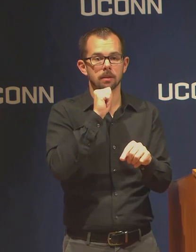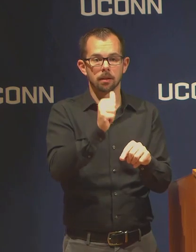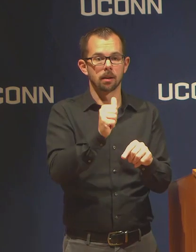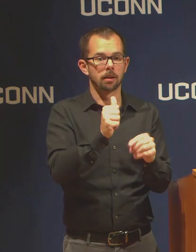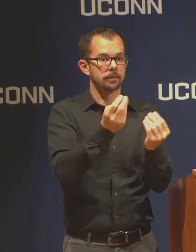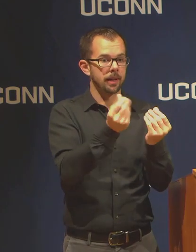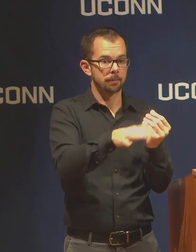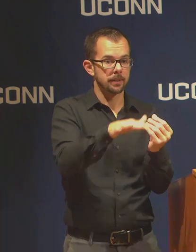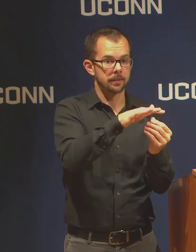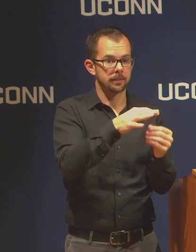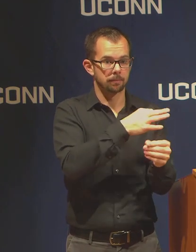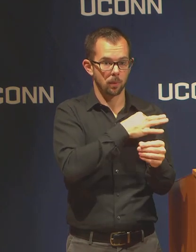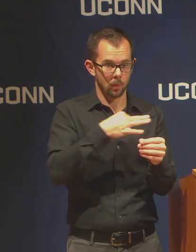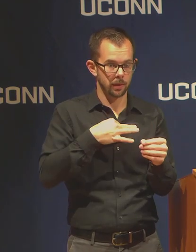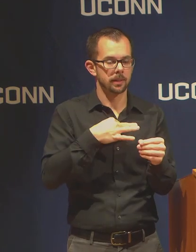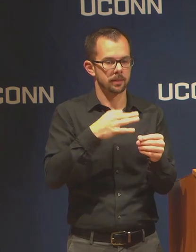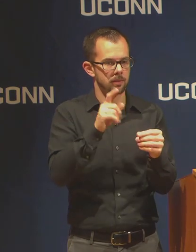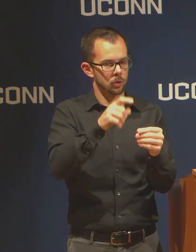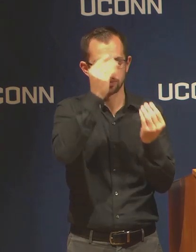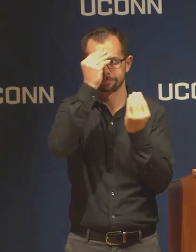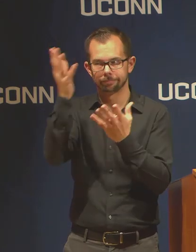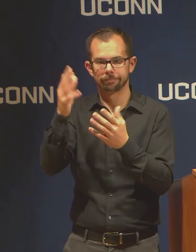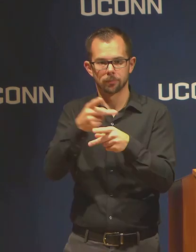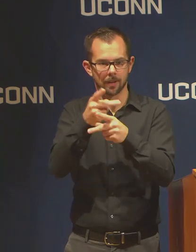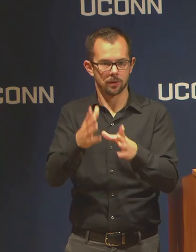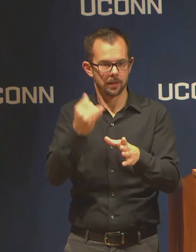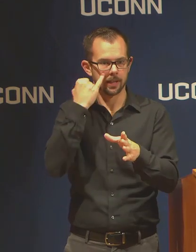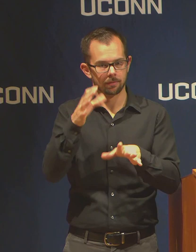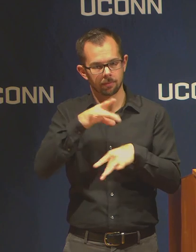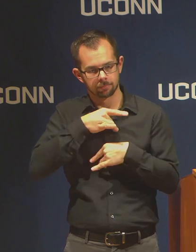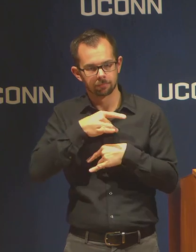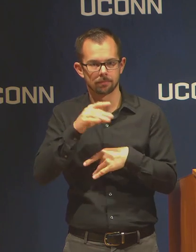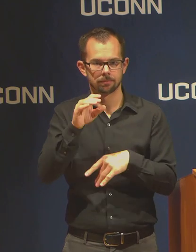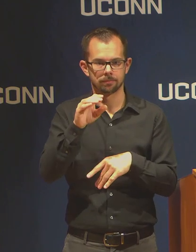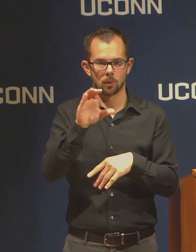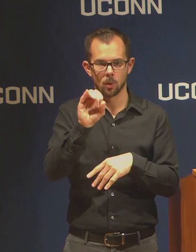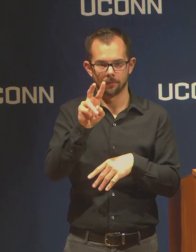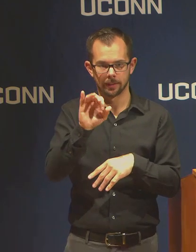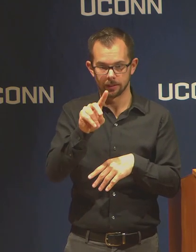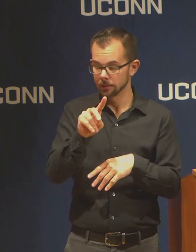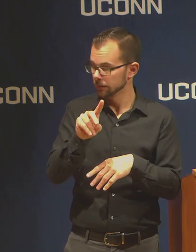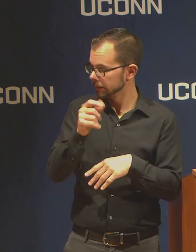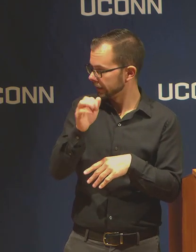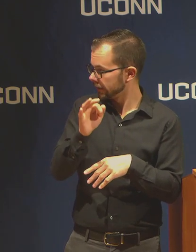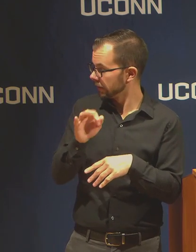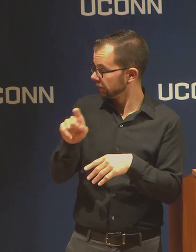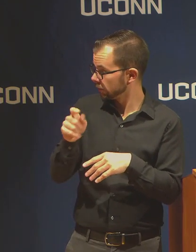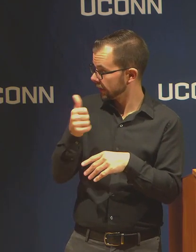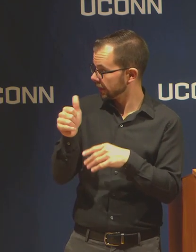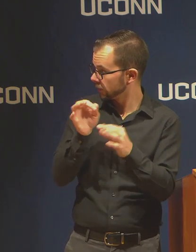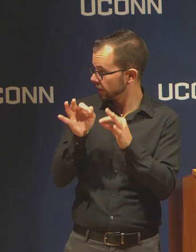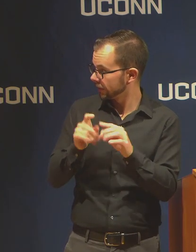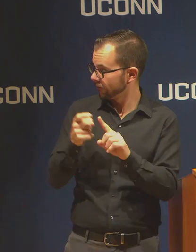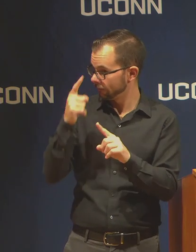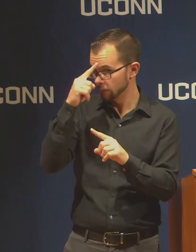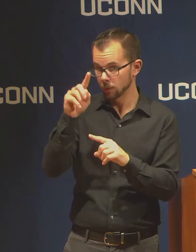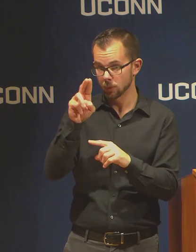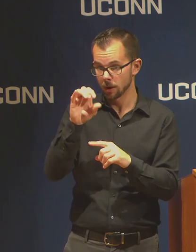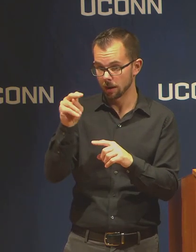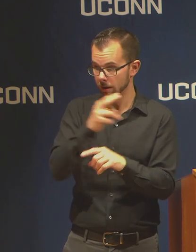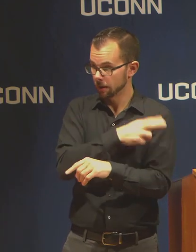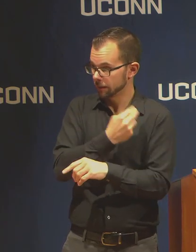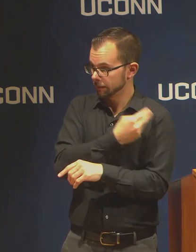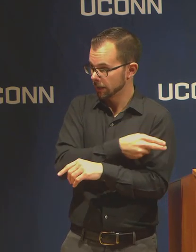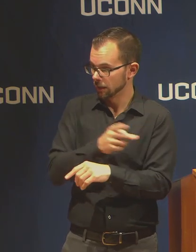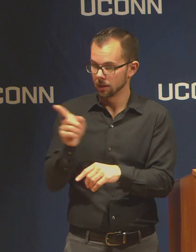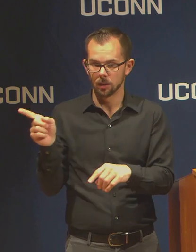work directly